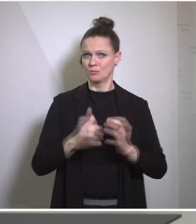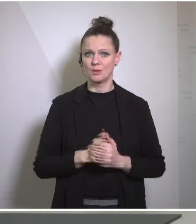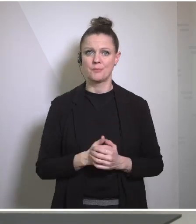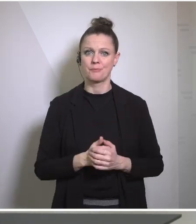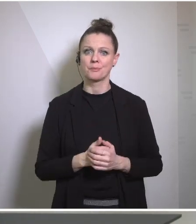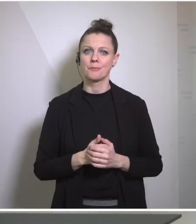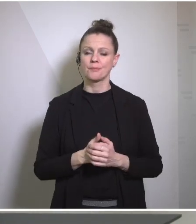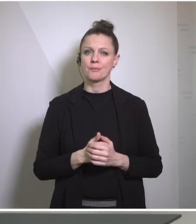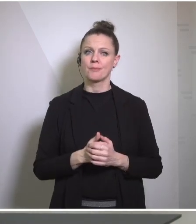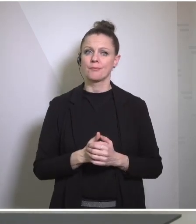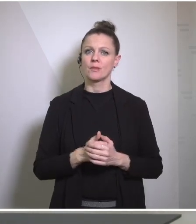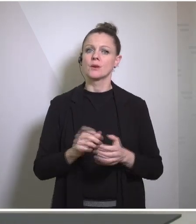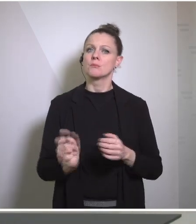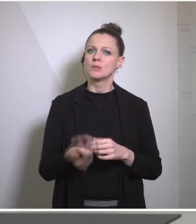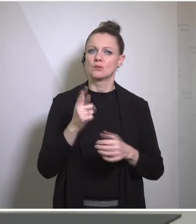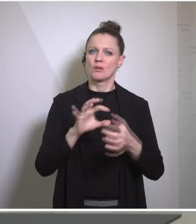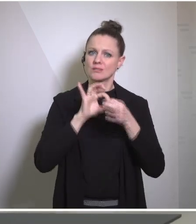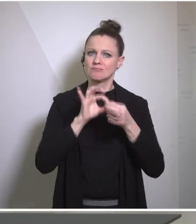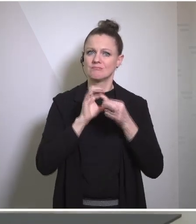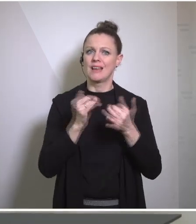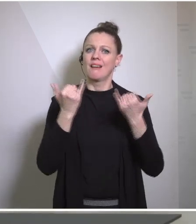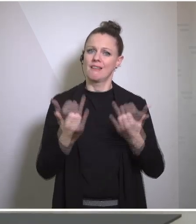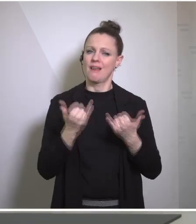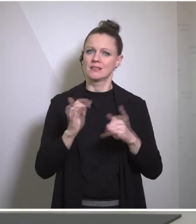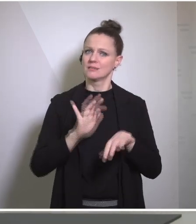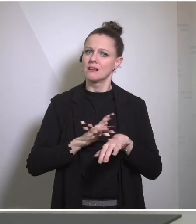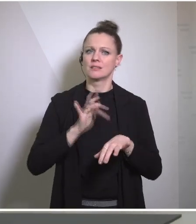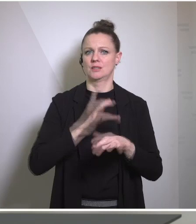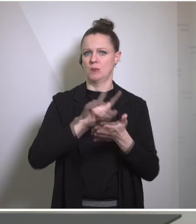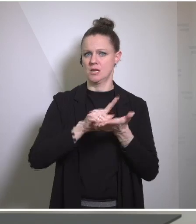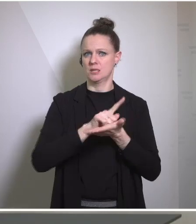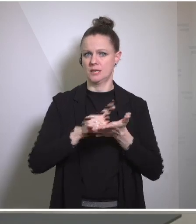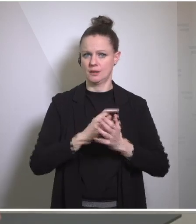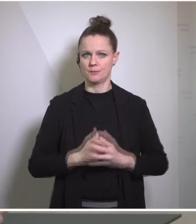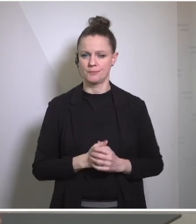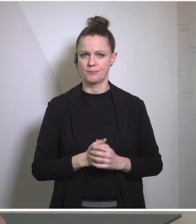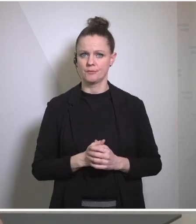map of Europe at a critical time. As the foreign minister mentioned, we're also collaborating on